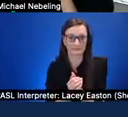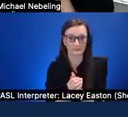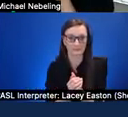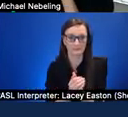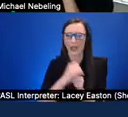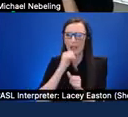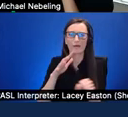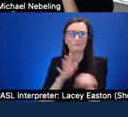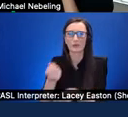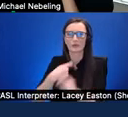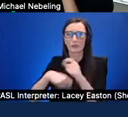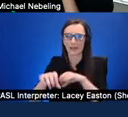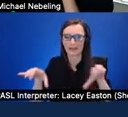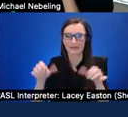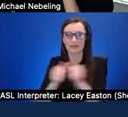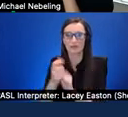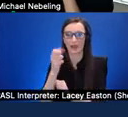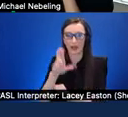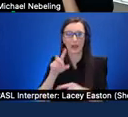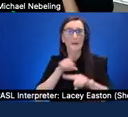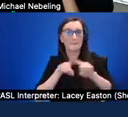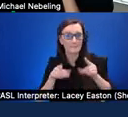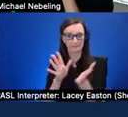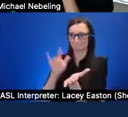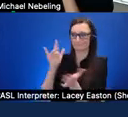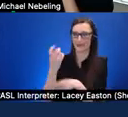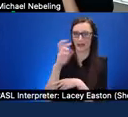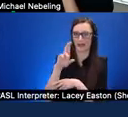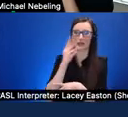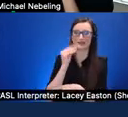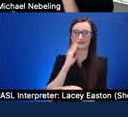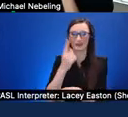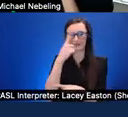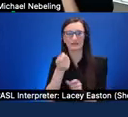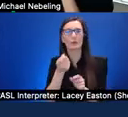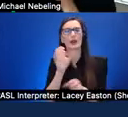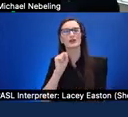but we're using the xr experiences more as a supplemental activity in a mooc so we think